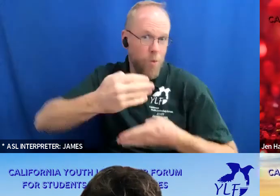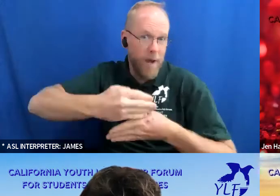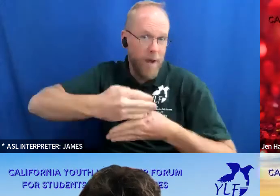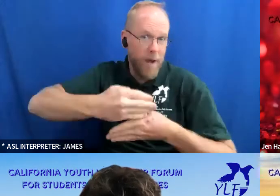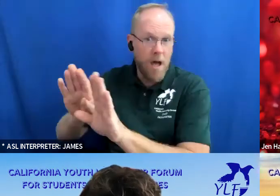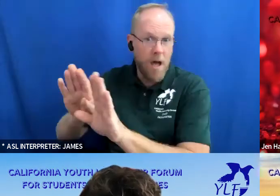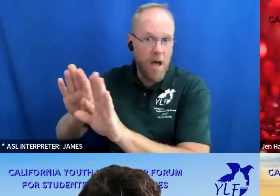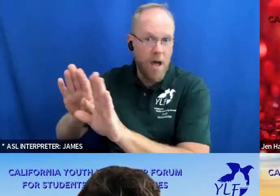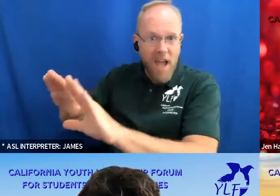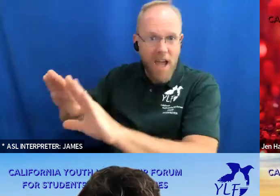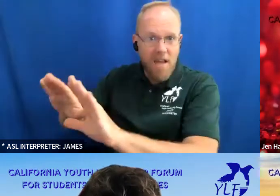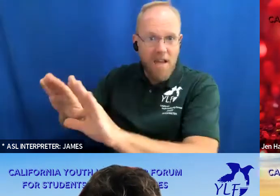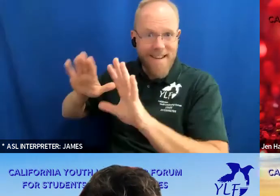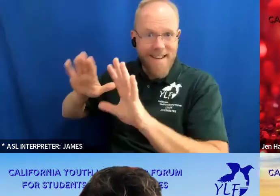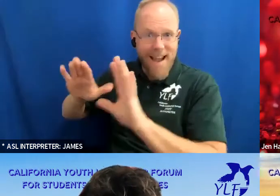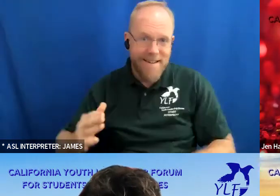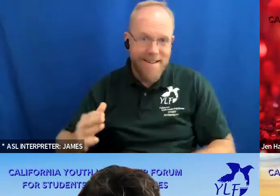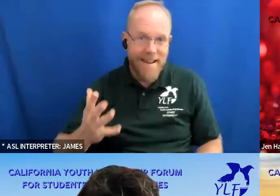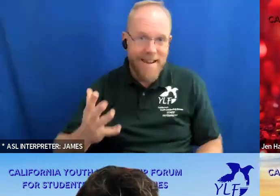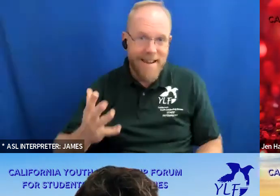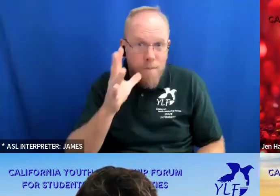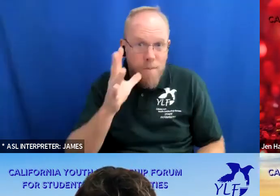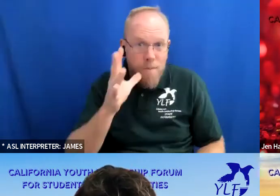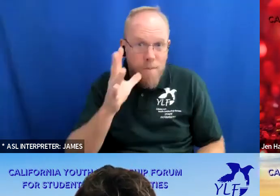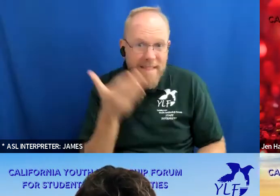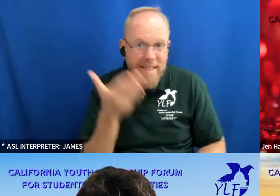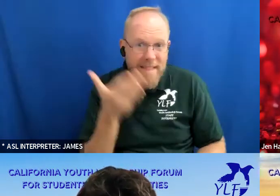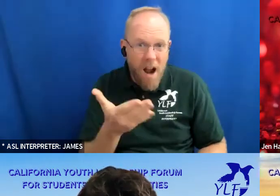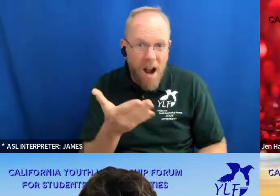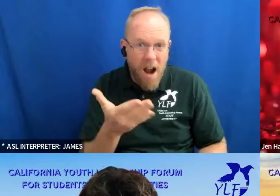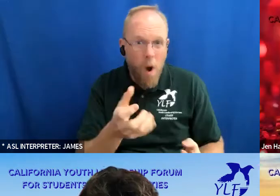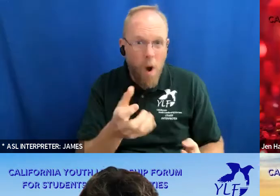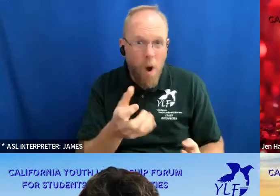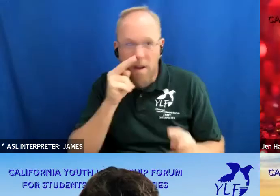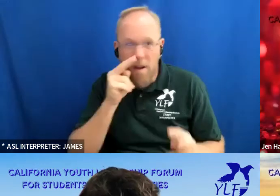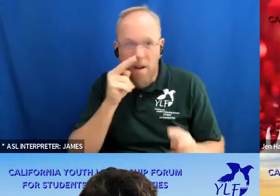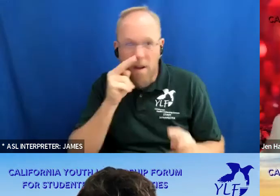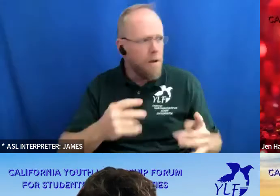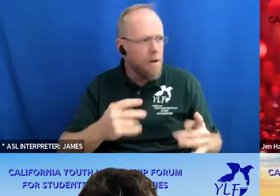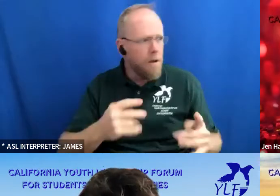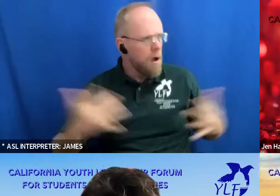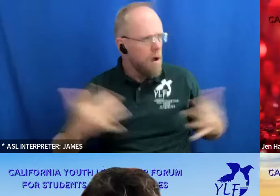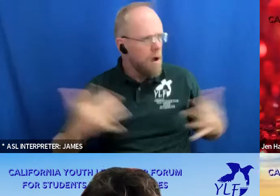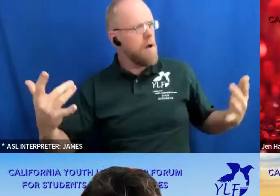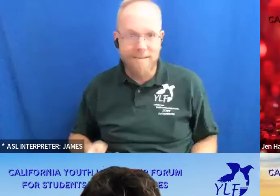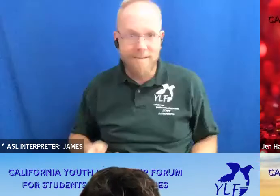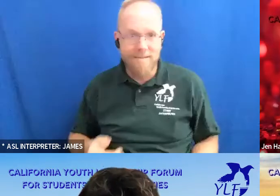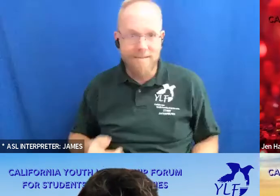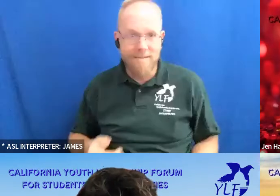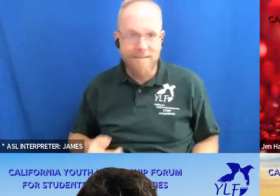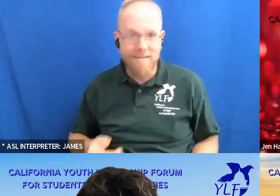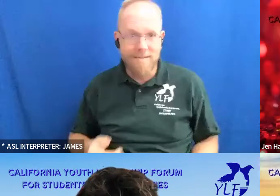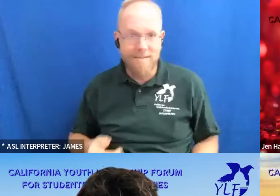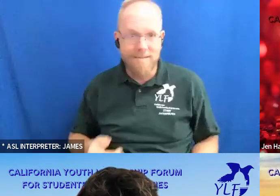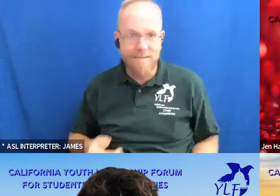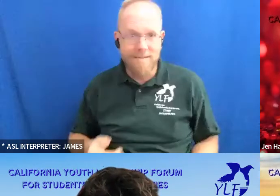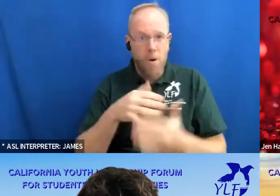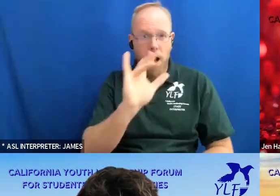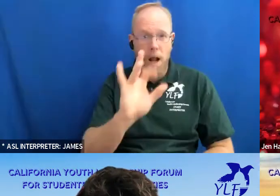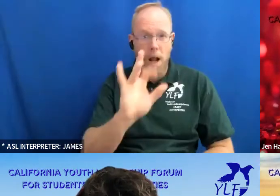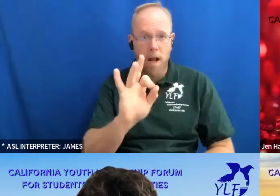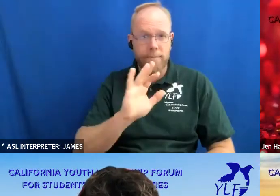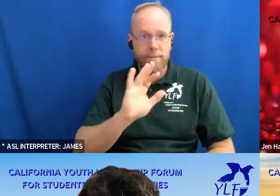to be like whoa what's going on so we just want to show all of our ylf energy and have an opportunity